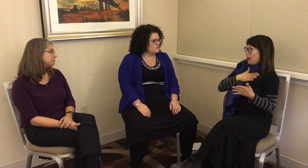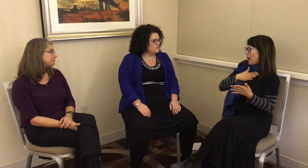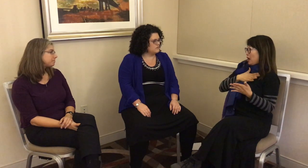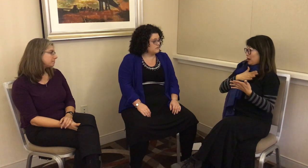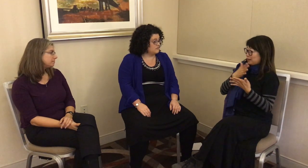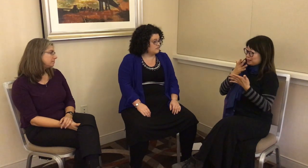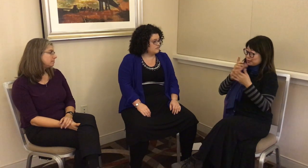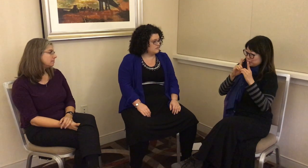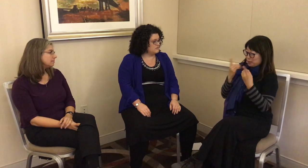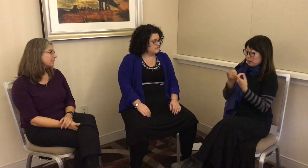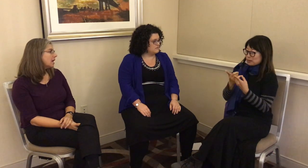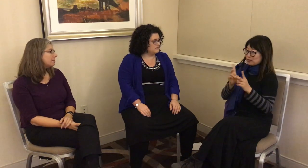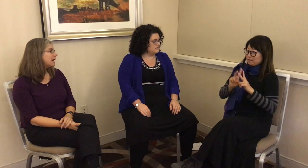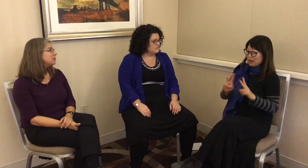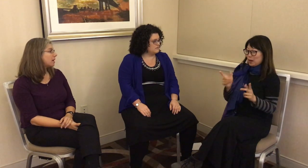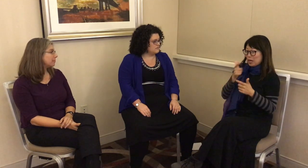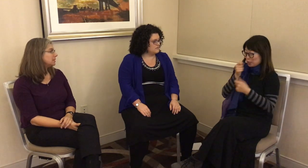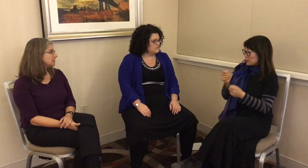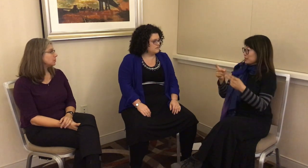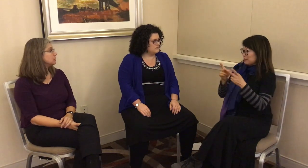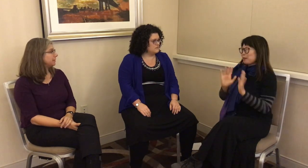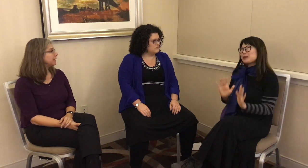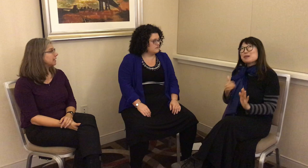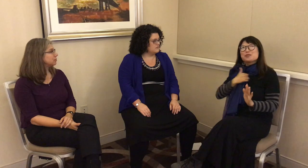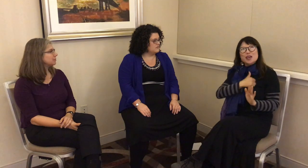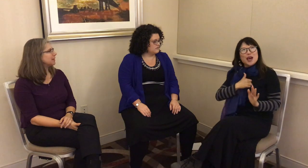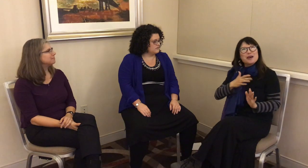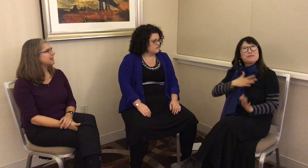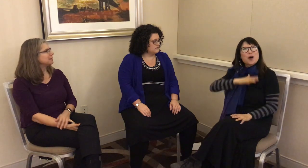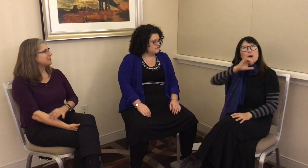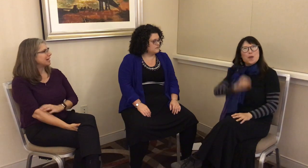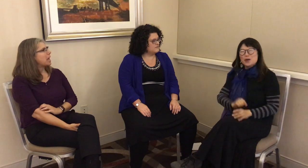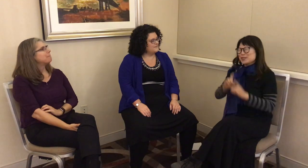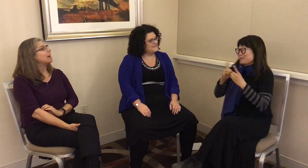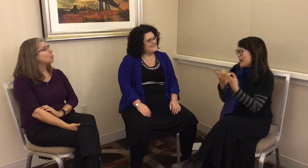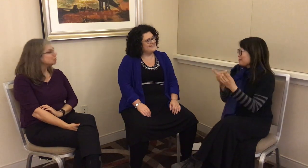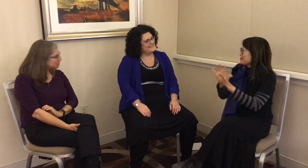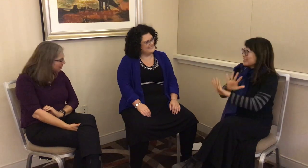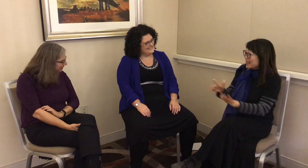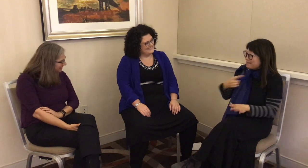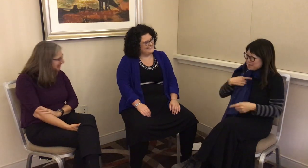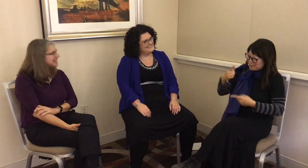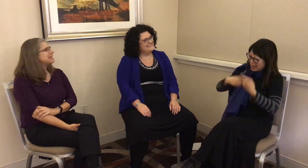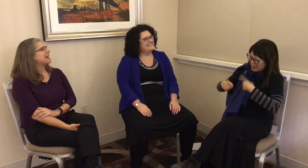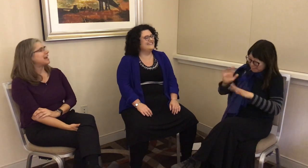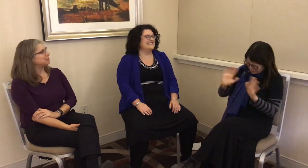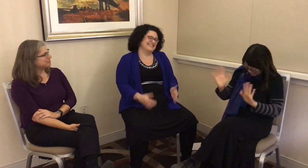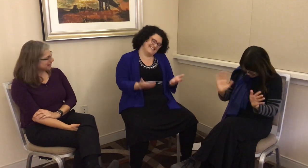well, my department was – well, I’m sorry – my old department. I have to back